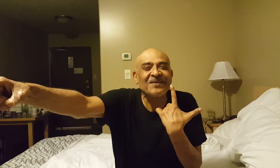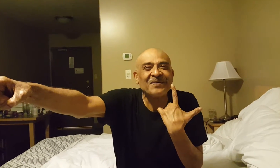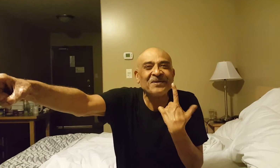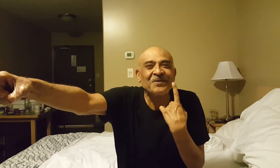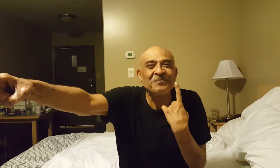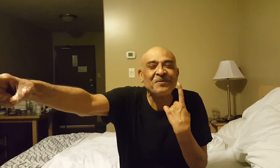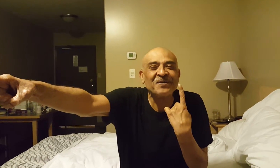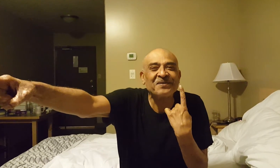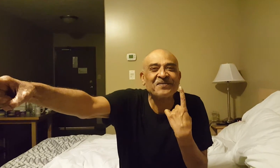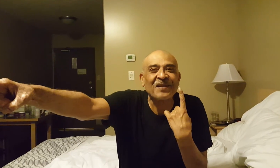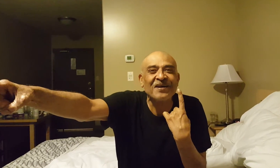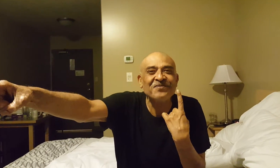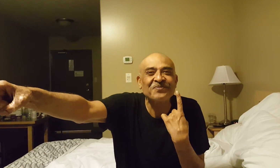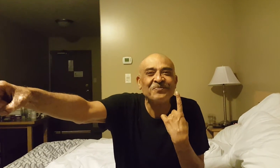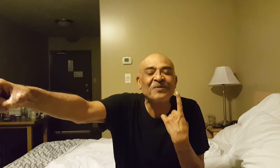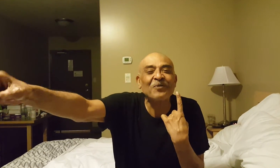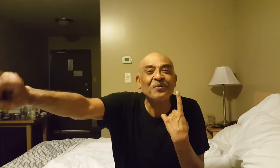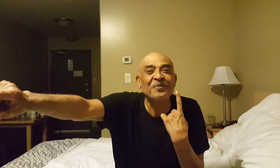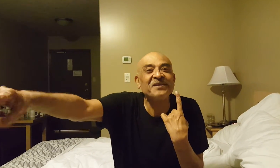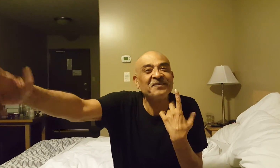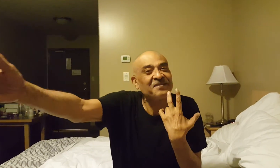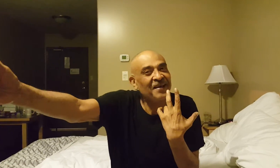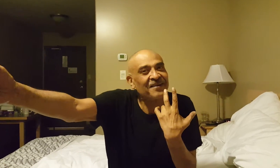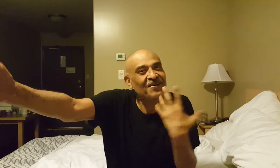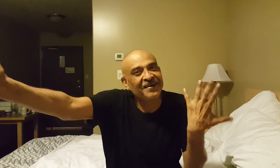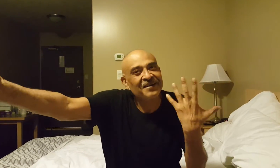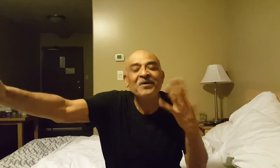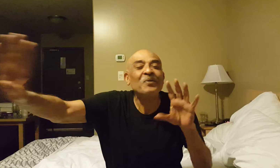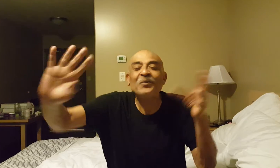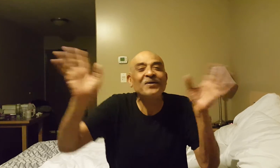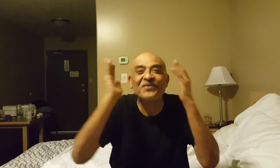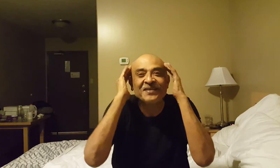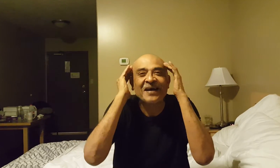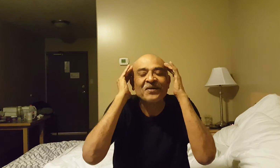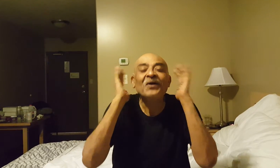my mother is alive, but probability that she's dead, okay? But we don't think that.